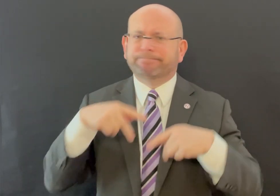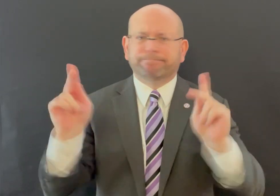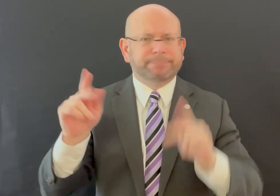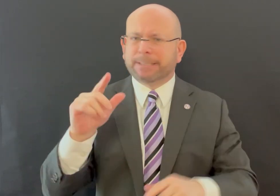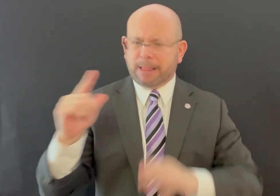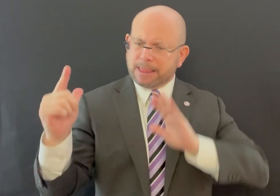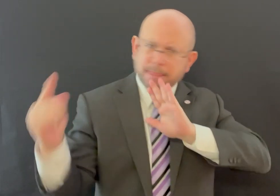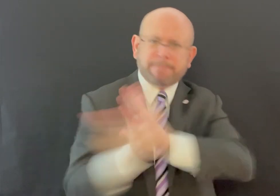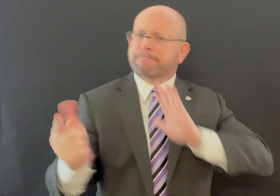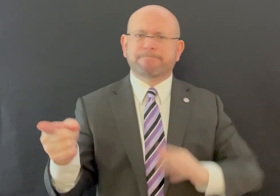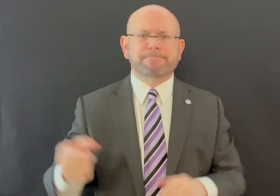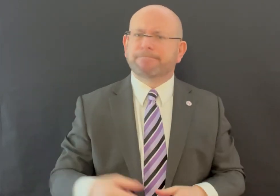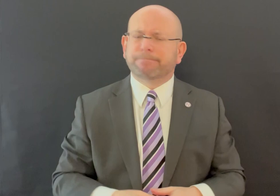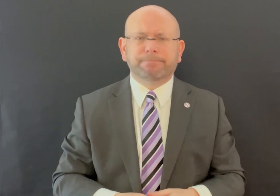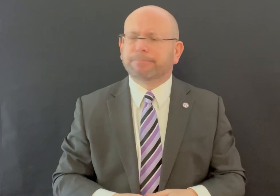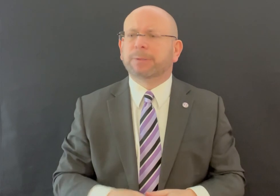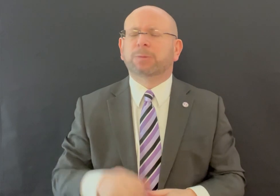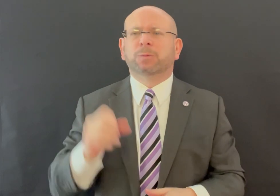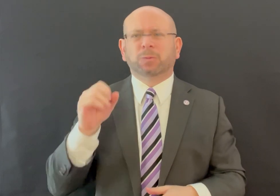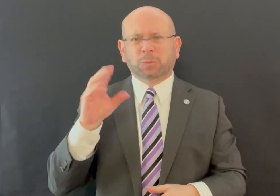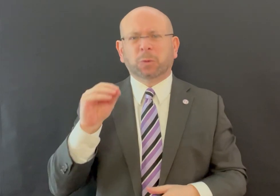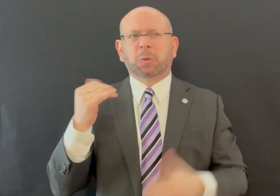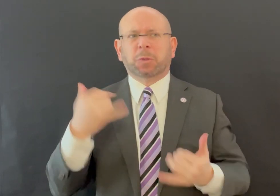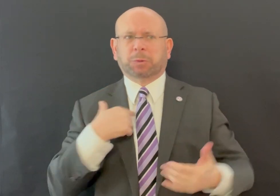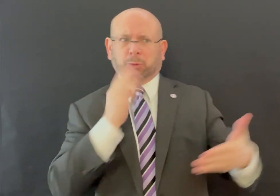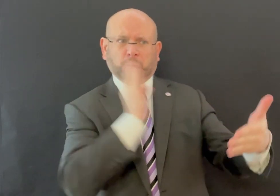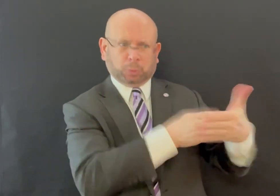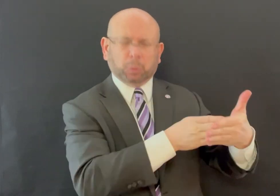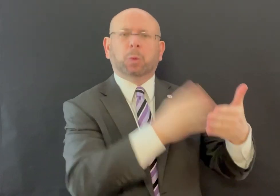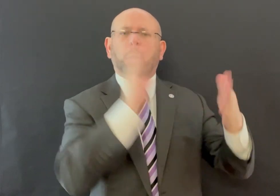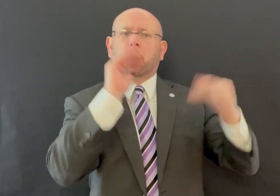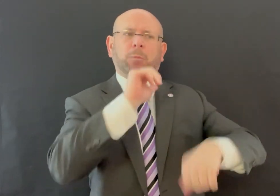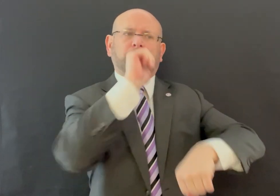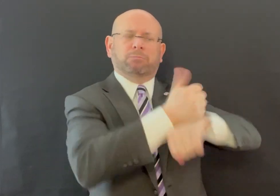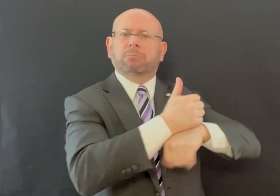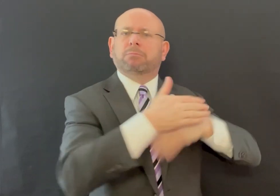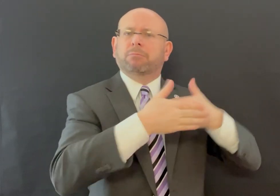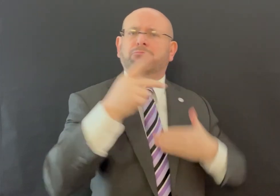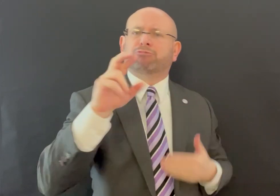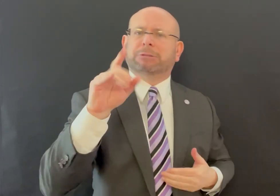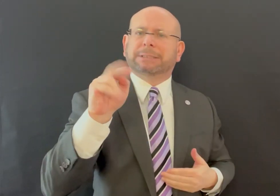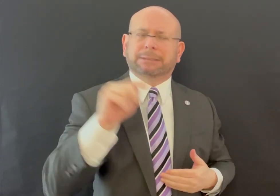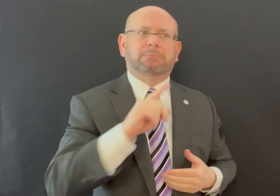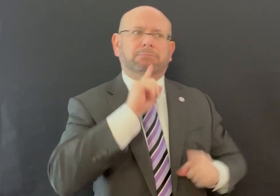This is illegal. We hope the lawsuit will set a positive precedent